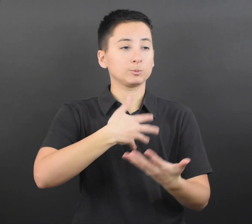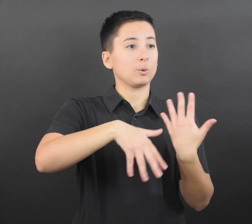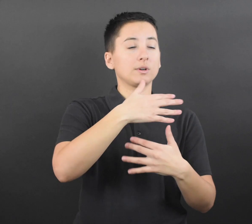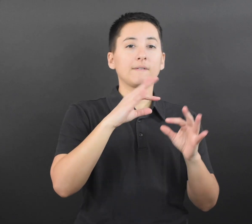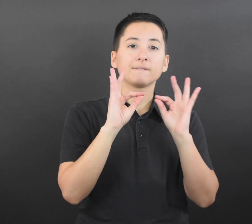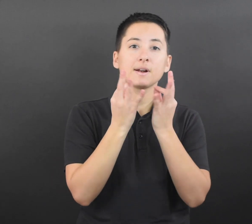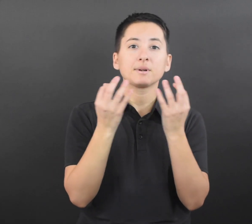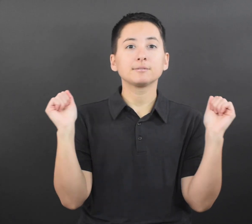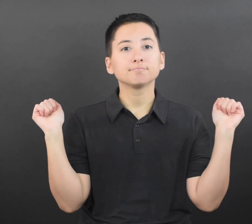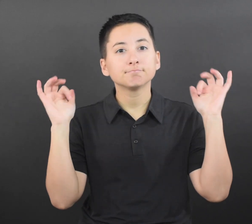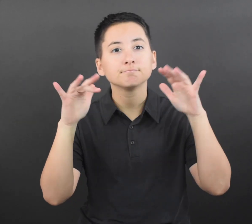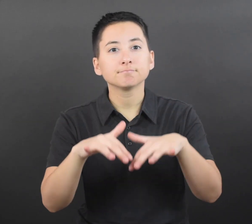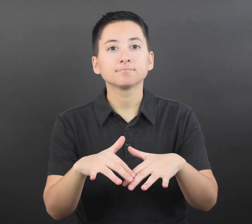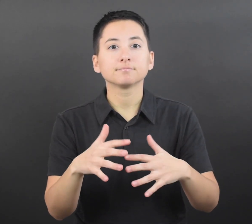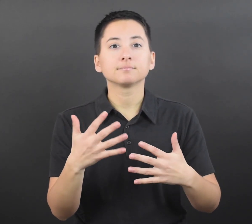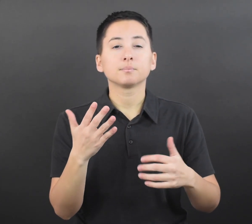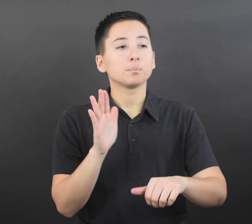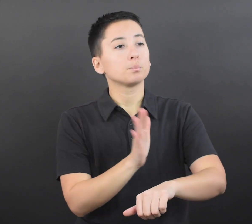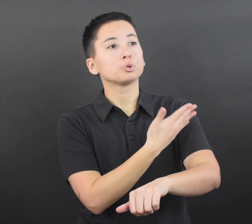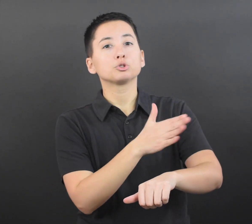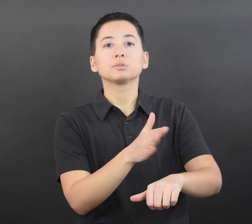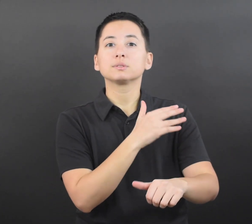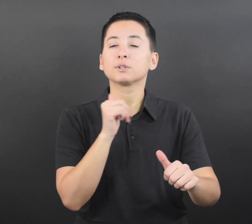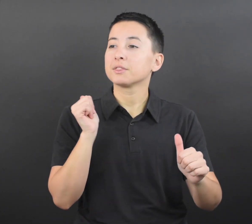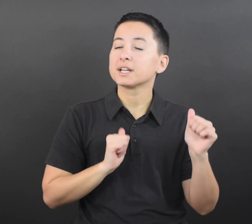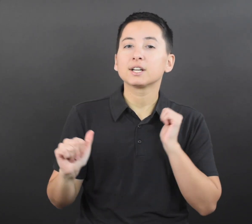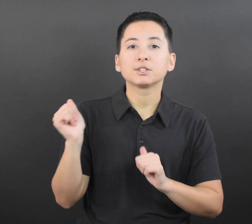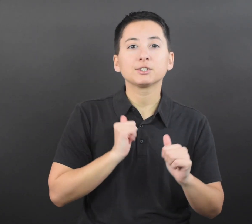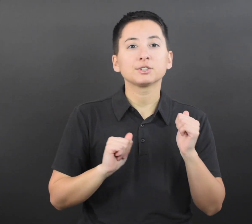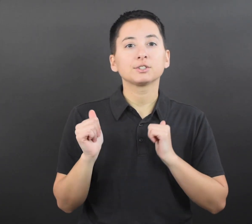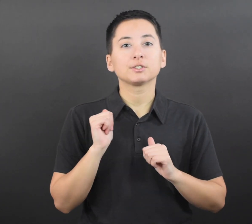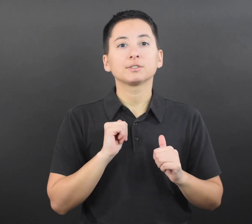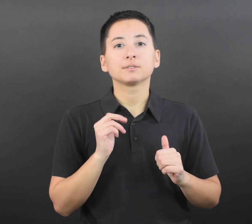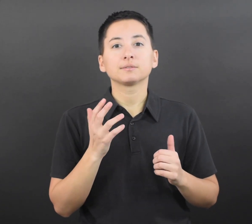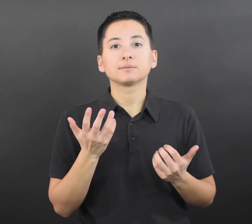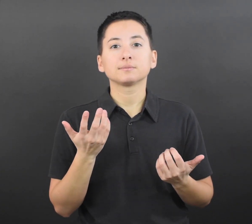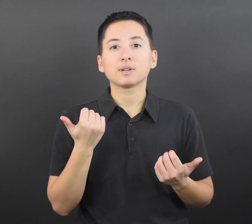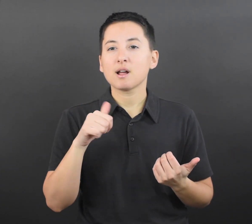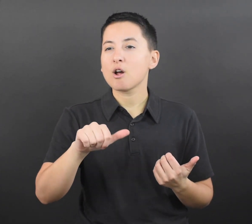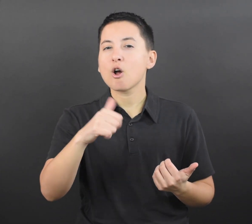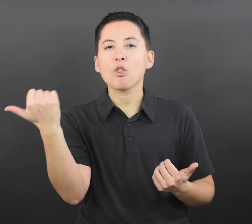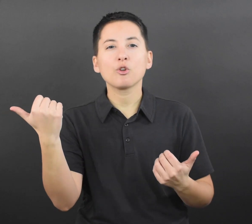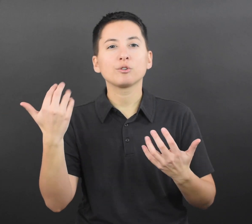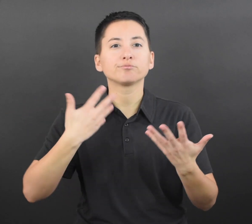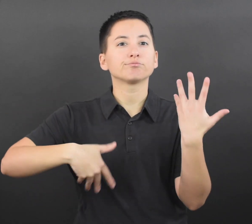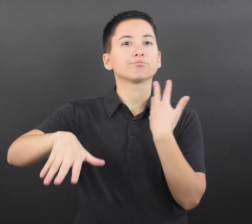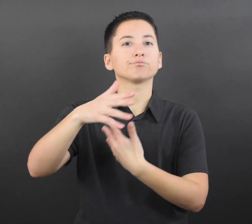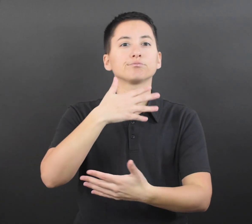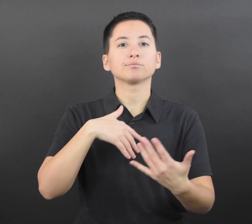activities like sporting events, play dates, parties, social and family gatherings,